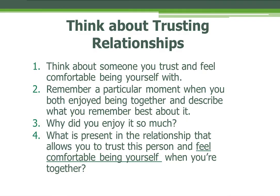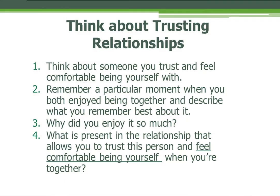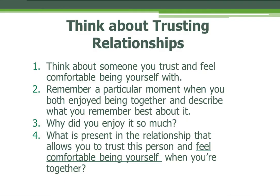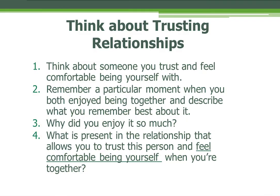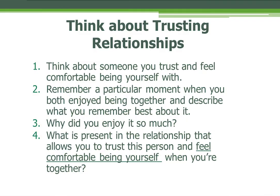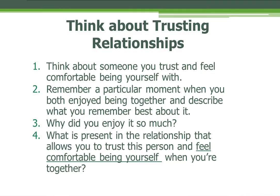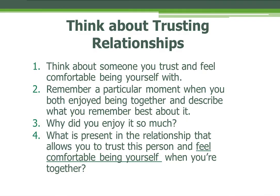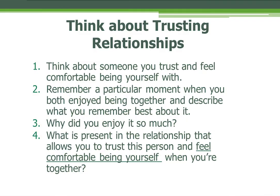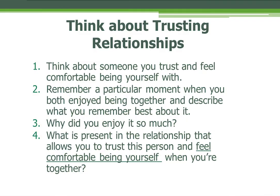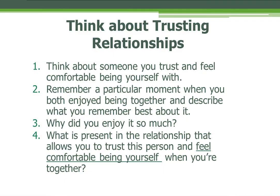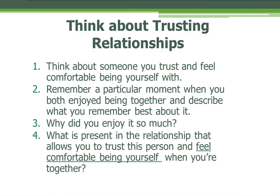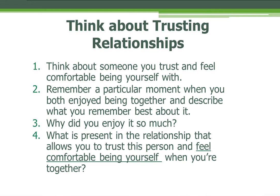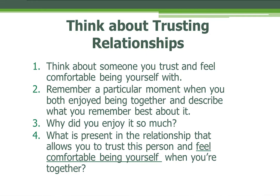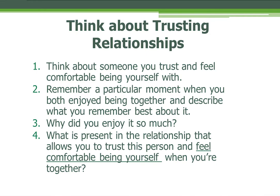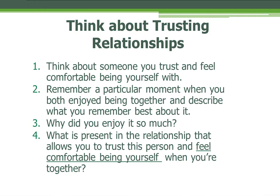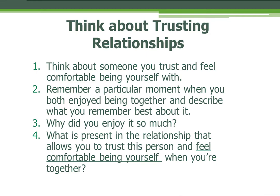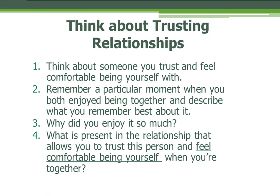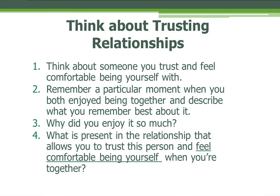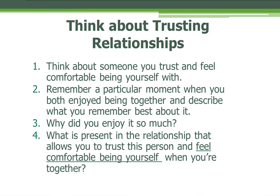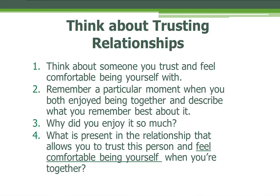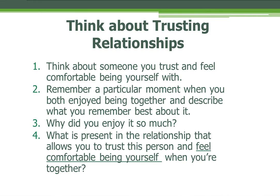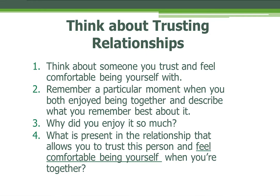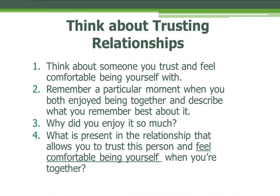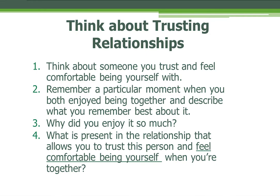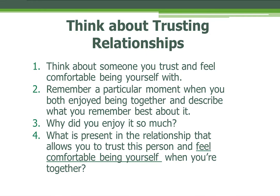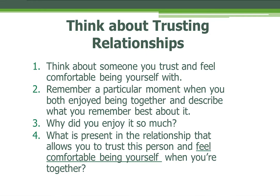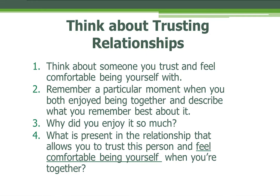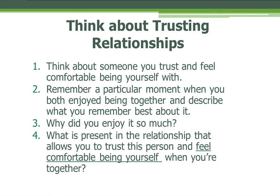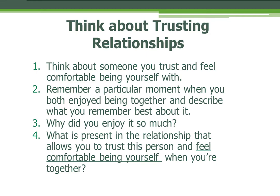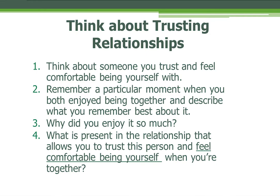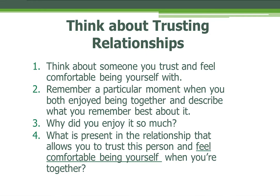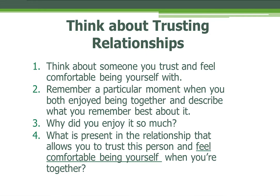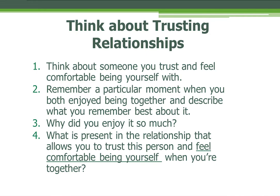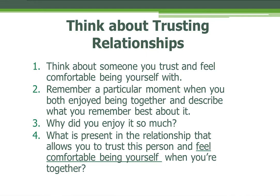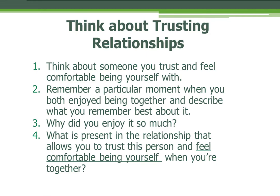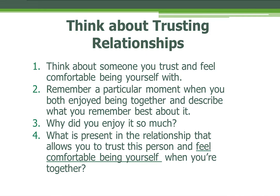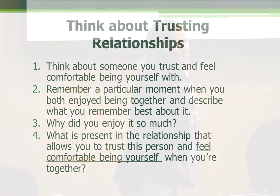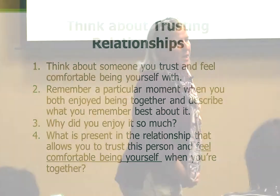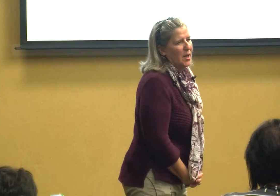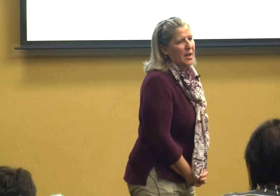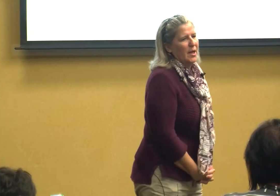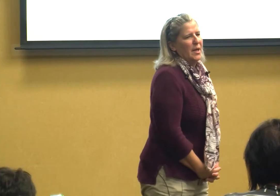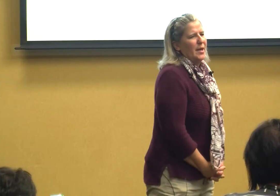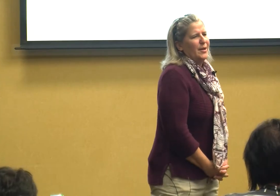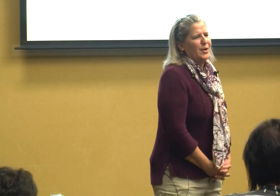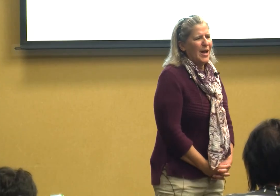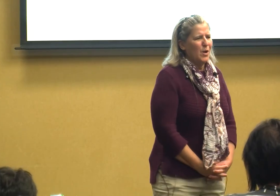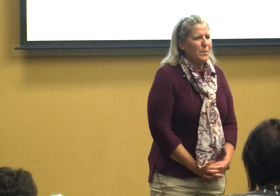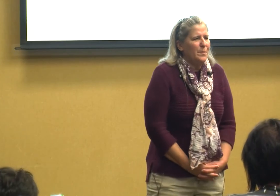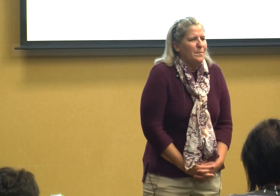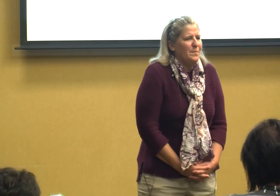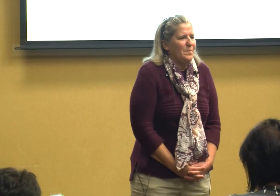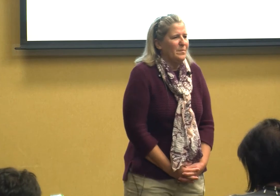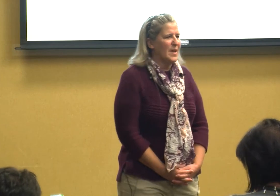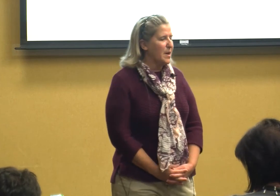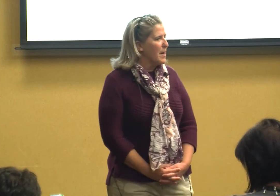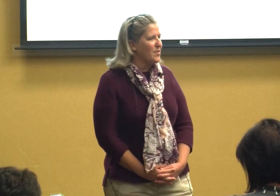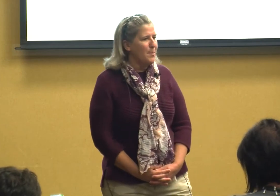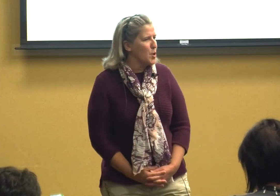someone you trust and feel comfortable being yourself with you know think about that person